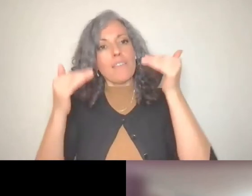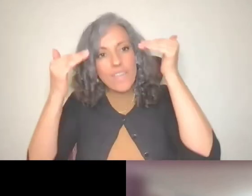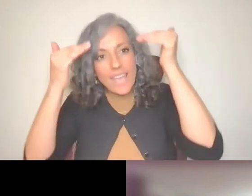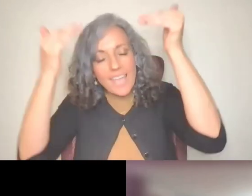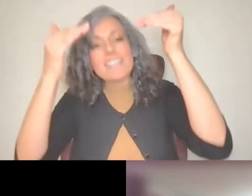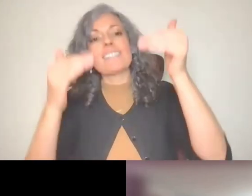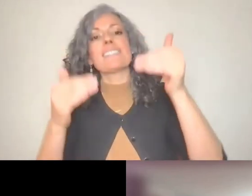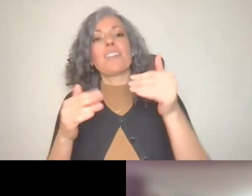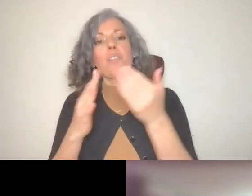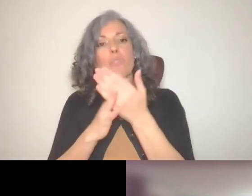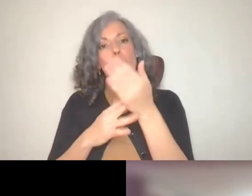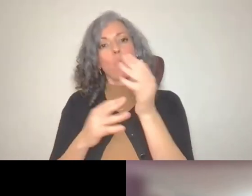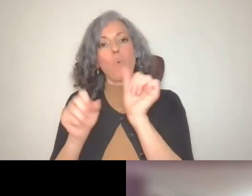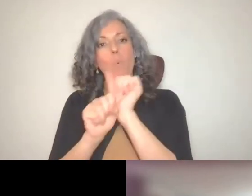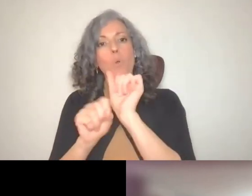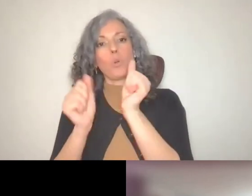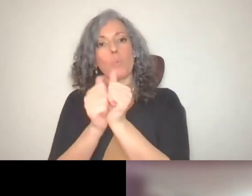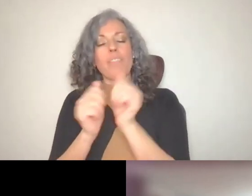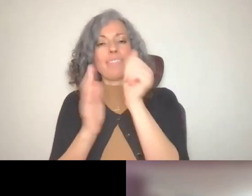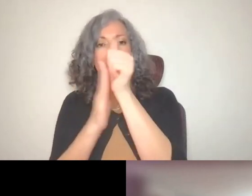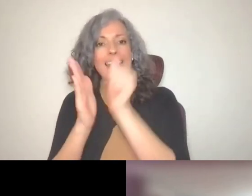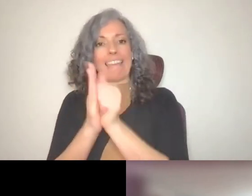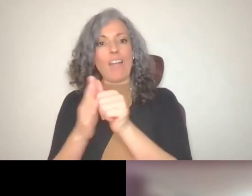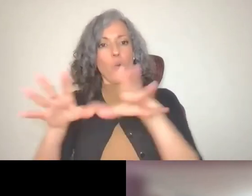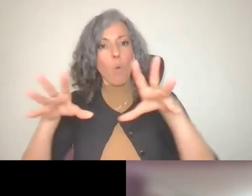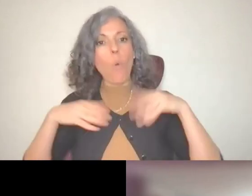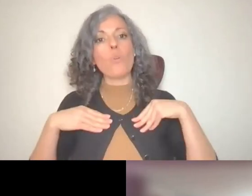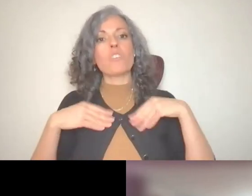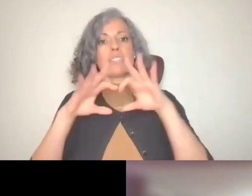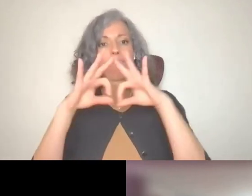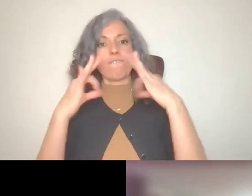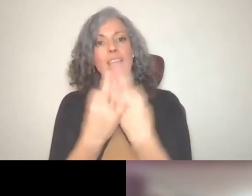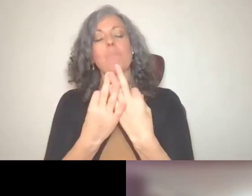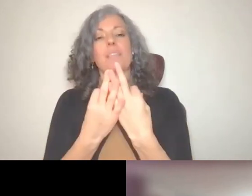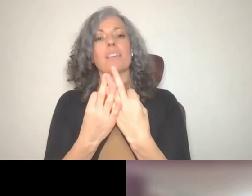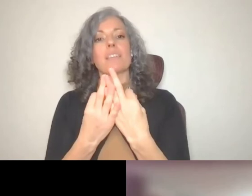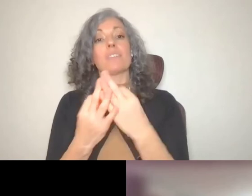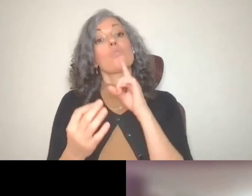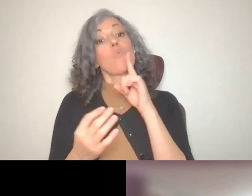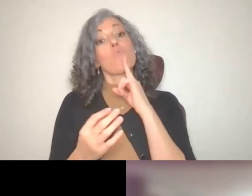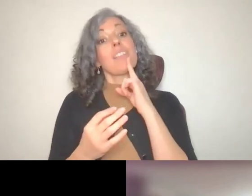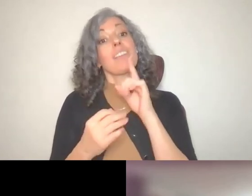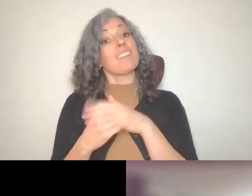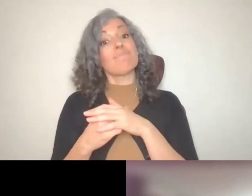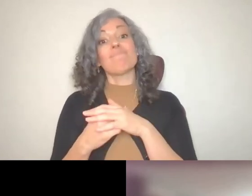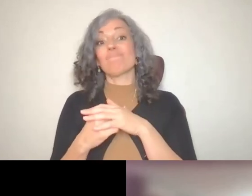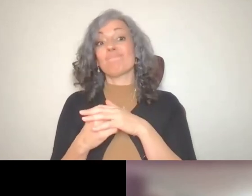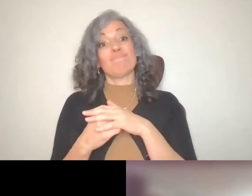with are ABLE account owner's, family members. So, that's really it. It says, it's a joint effort here.